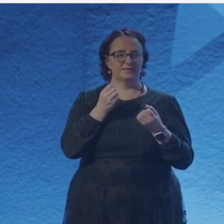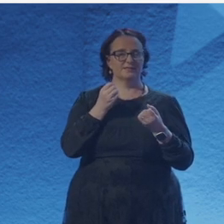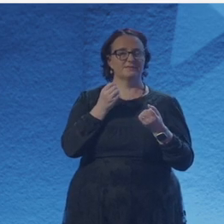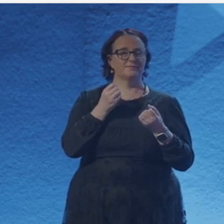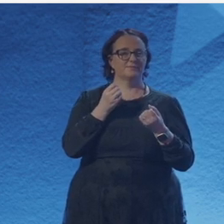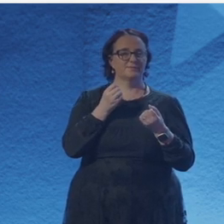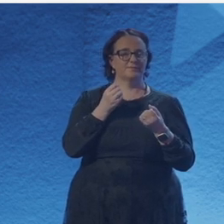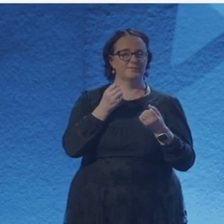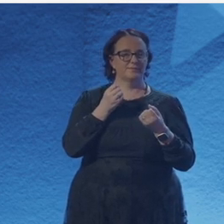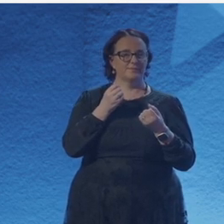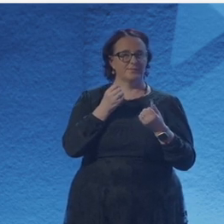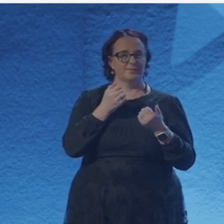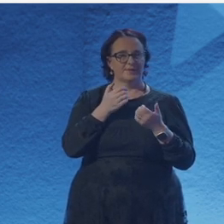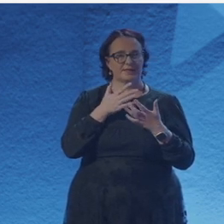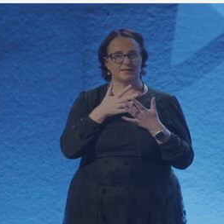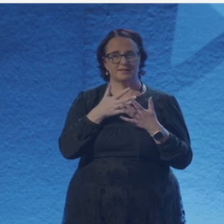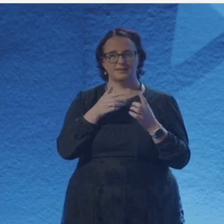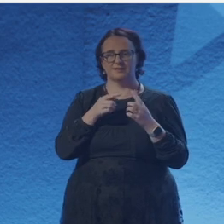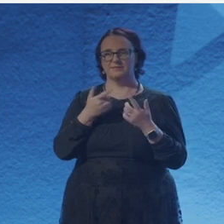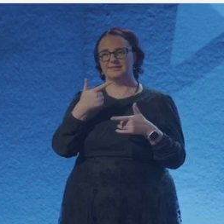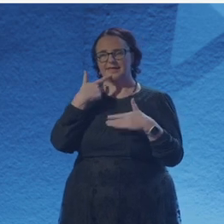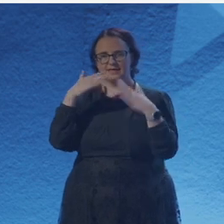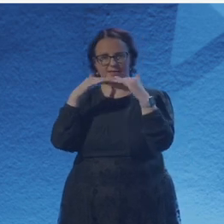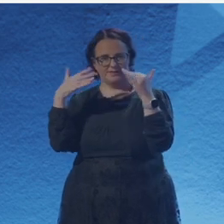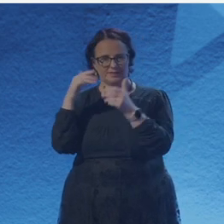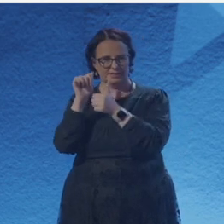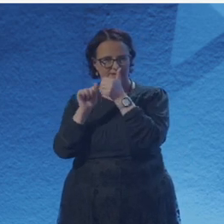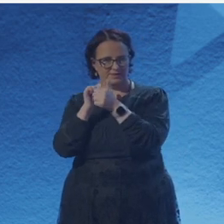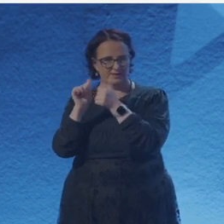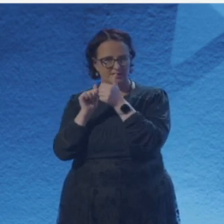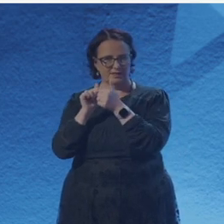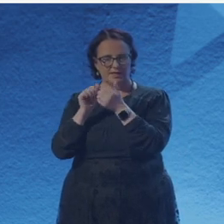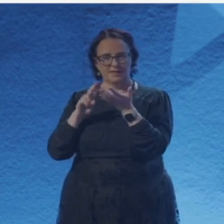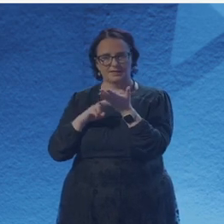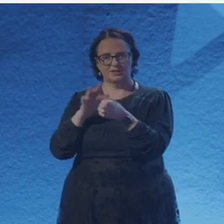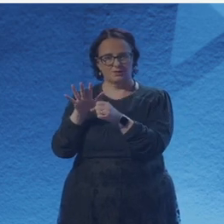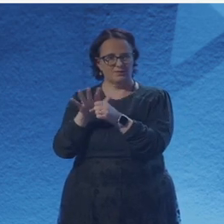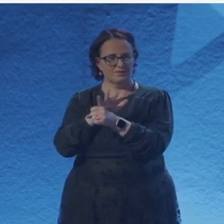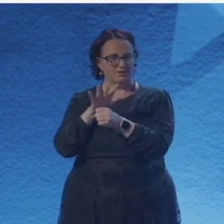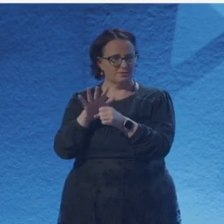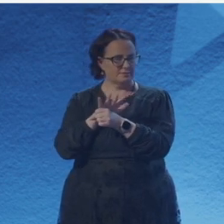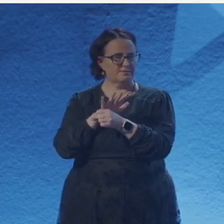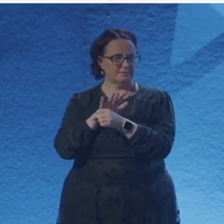And I think that's, that's something that's what's along the lines of what you were saying as well. So